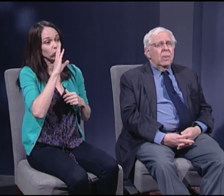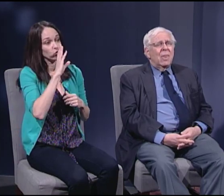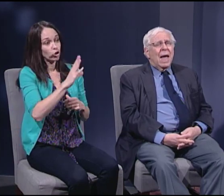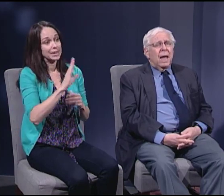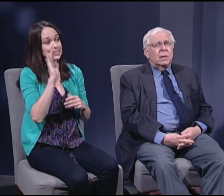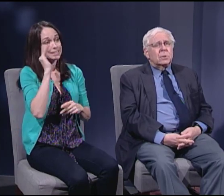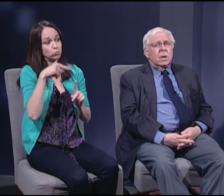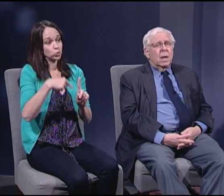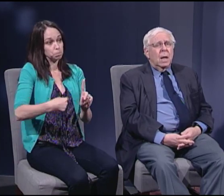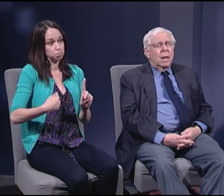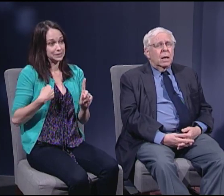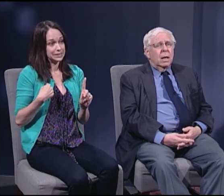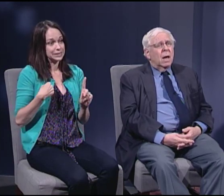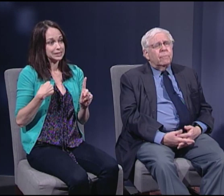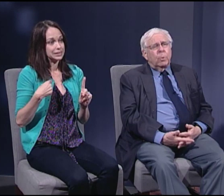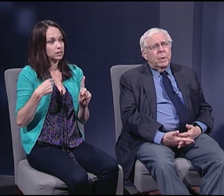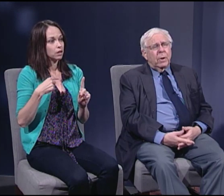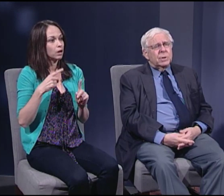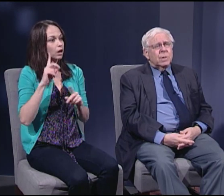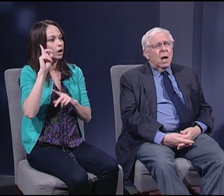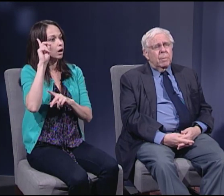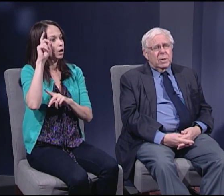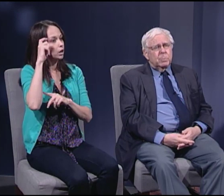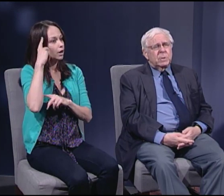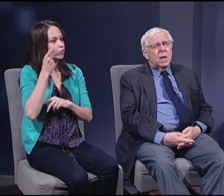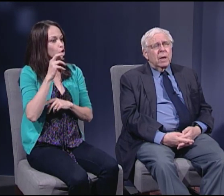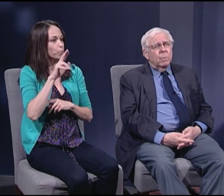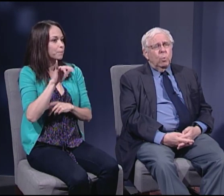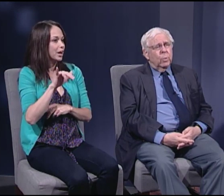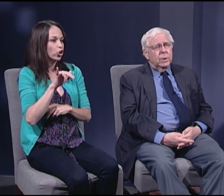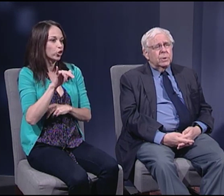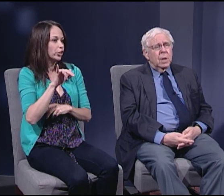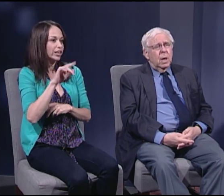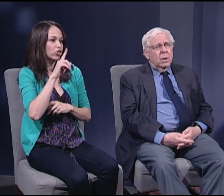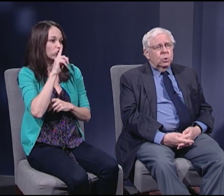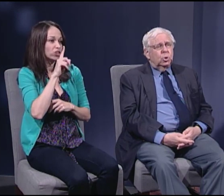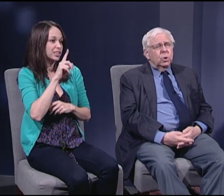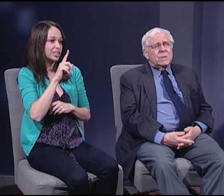that Governor Perry's comment is beside the point just